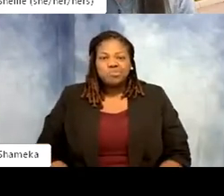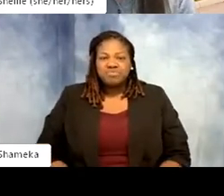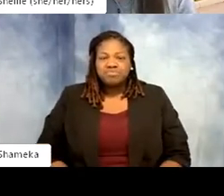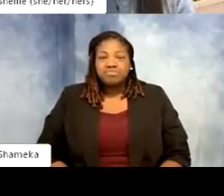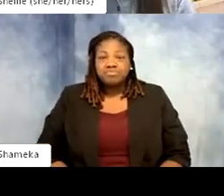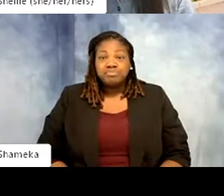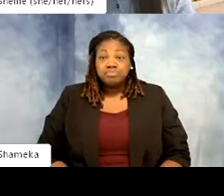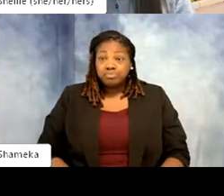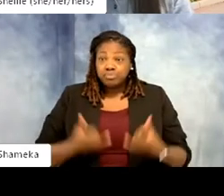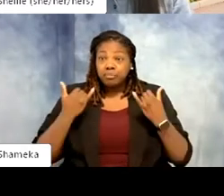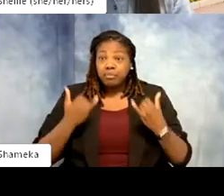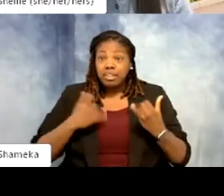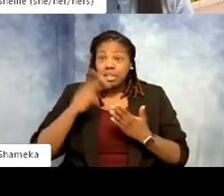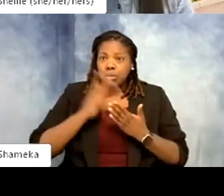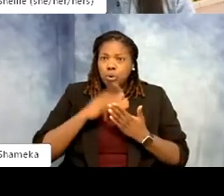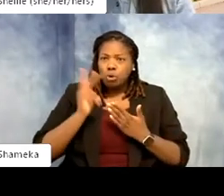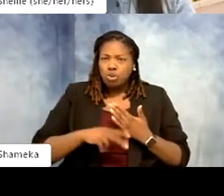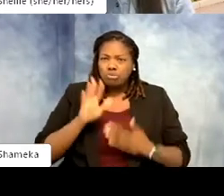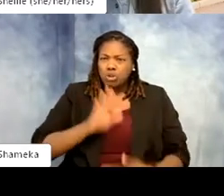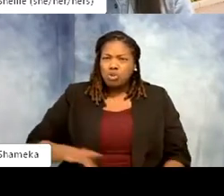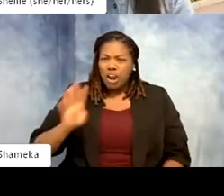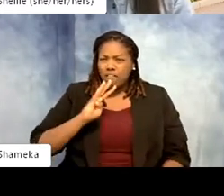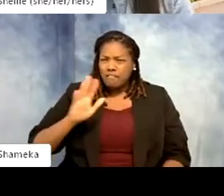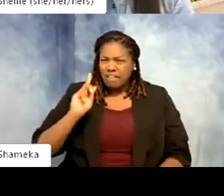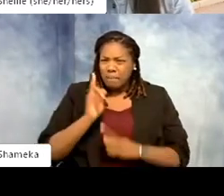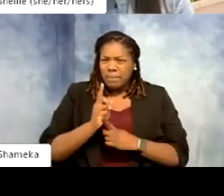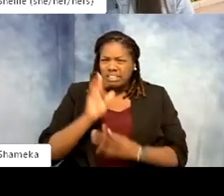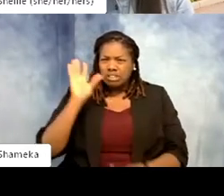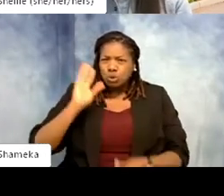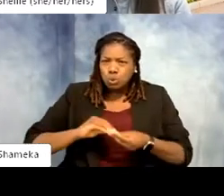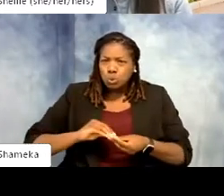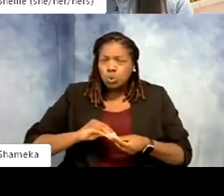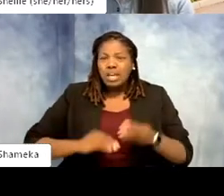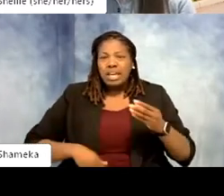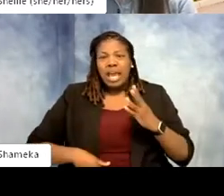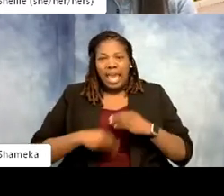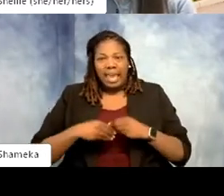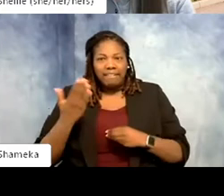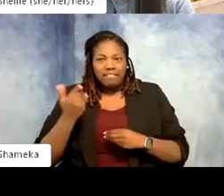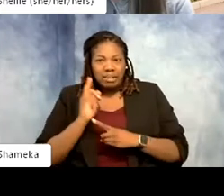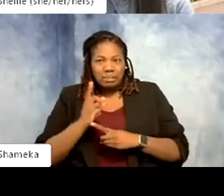Today's program will be about 45 minutes total with an additional 15 minutes at the end for our